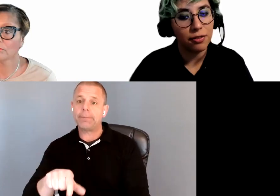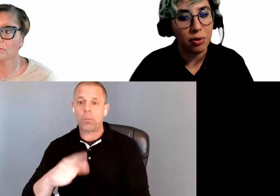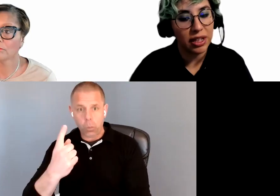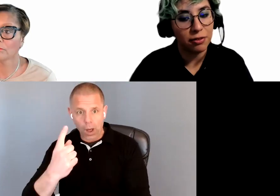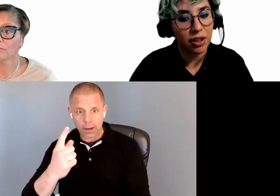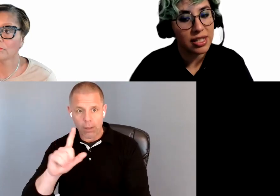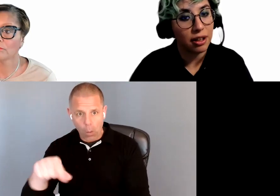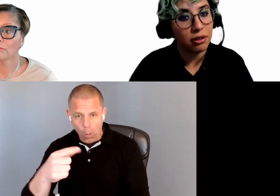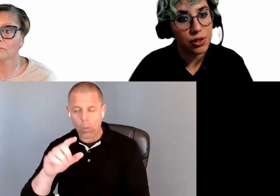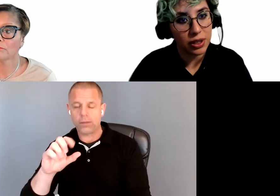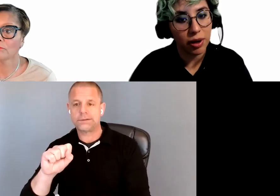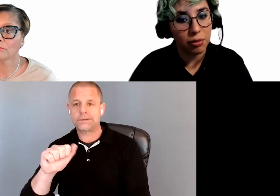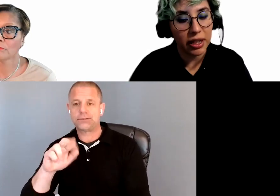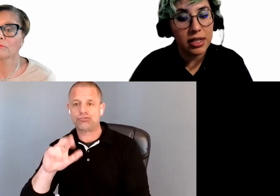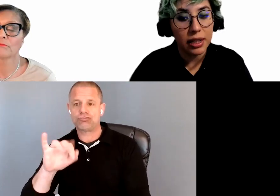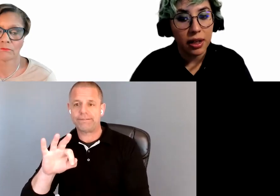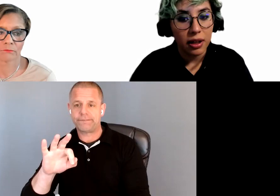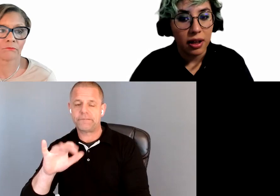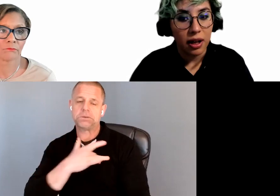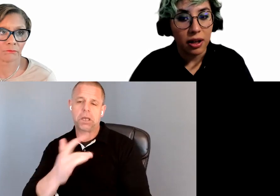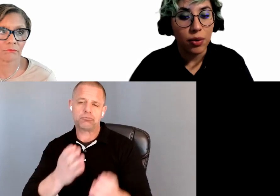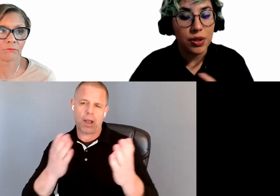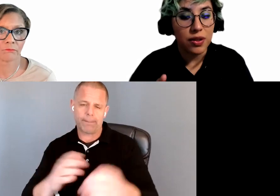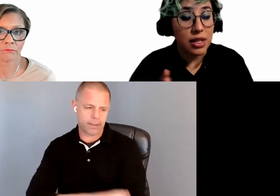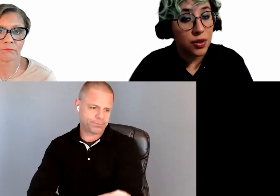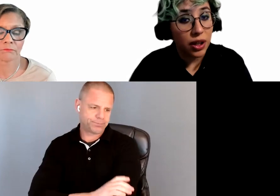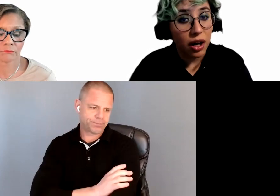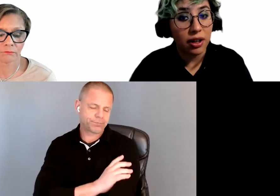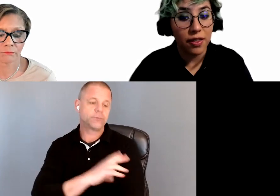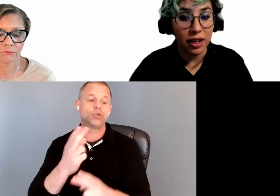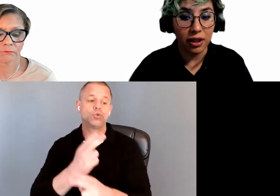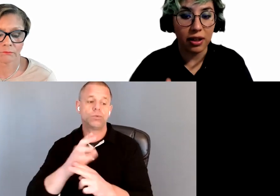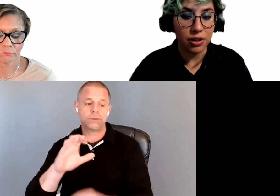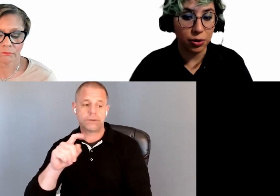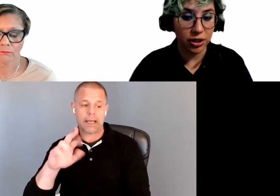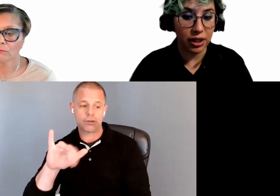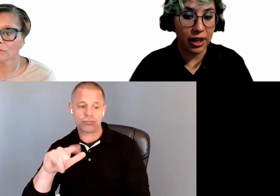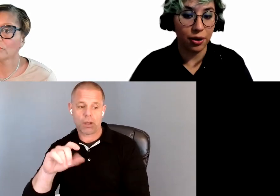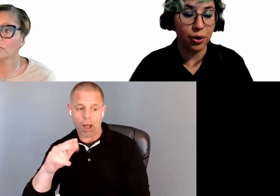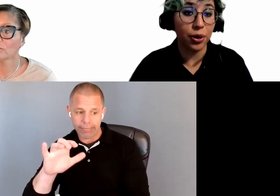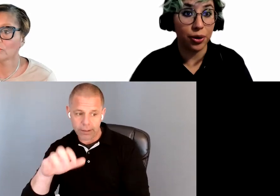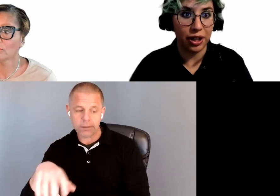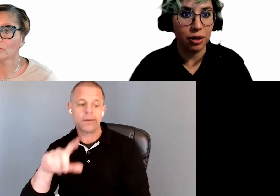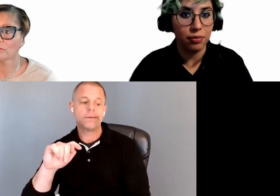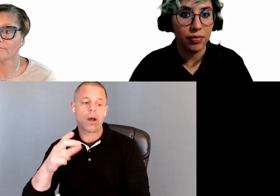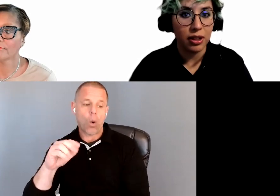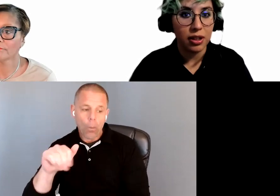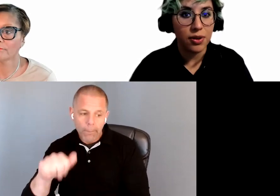family fonts I usually recommend. You want to use Century Gothic, Tahoma, or Courier. Those